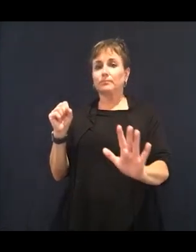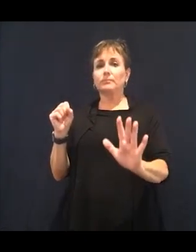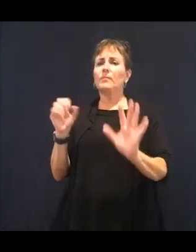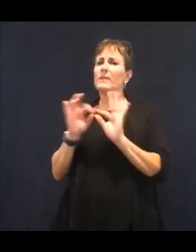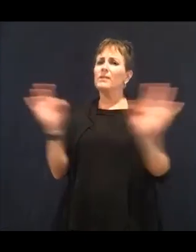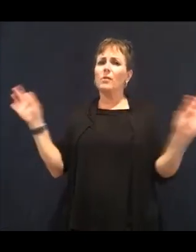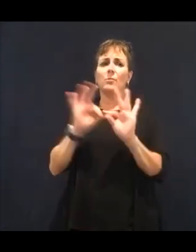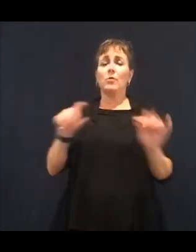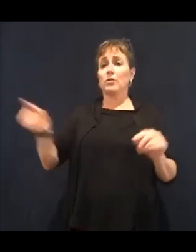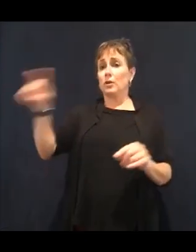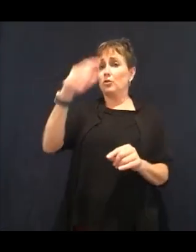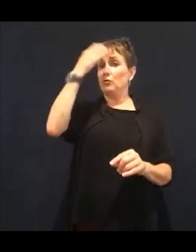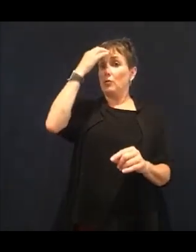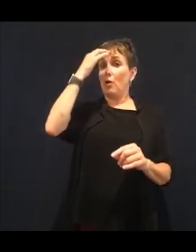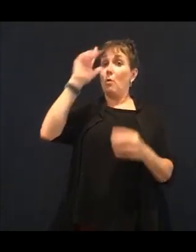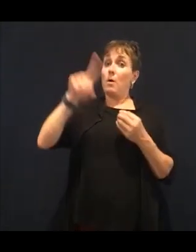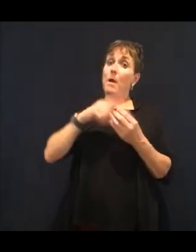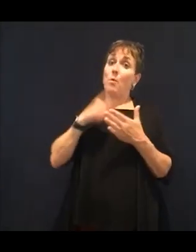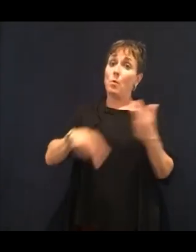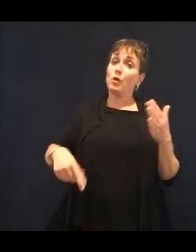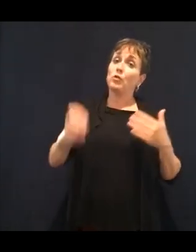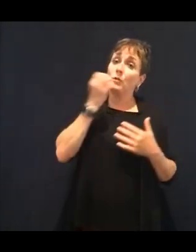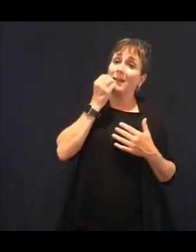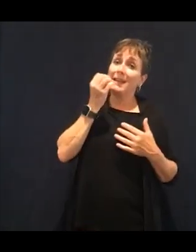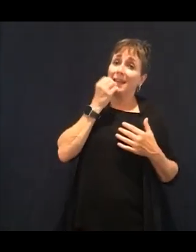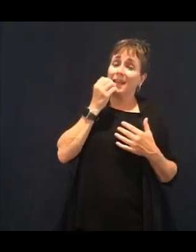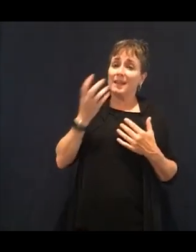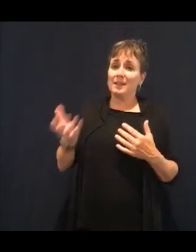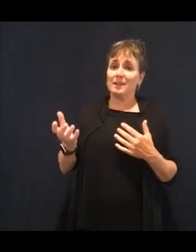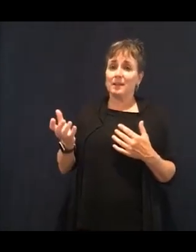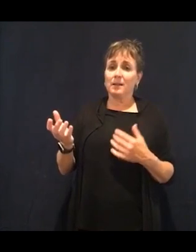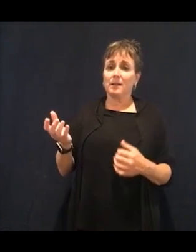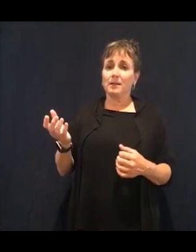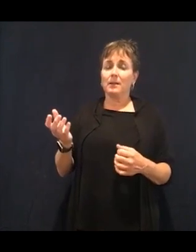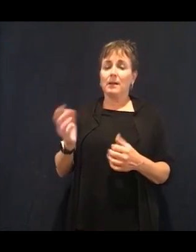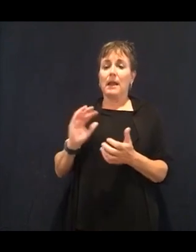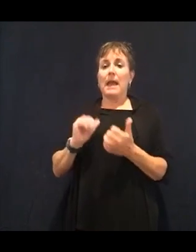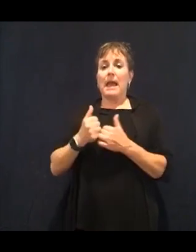to keep that from happening, most people and you'll, you'll see this over and over again. People that